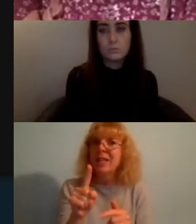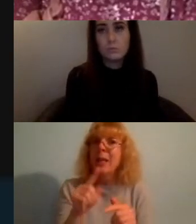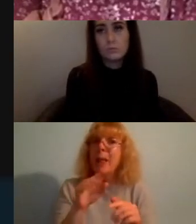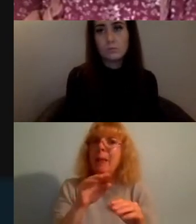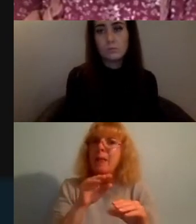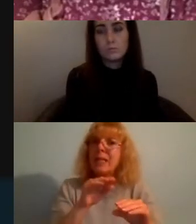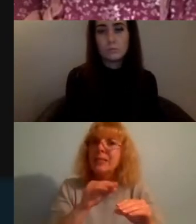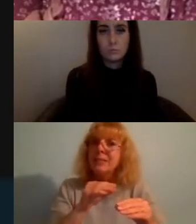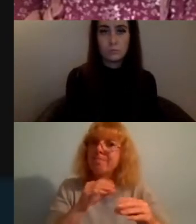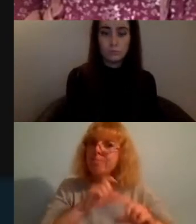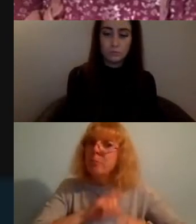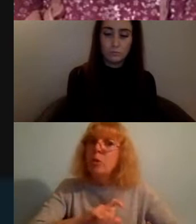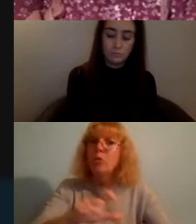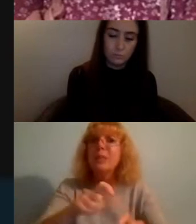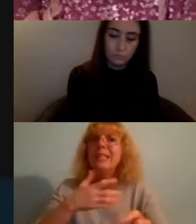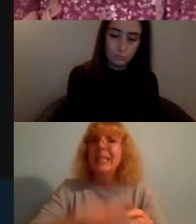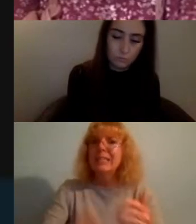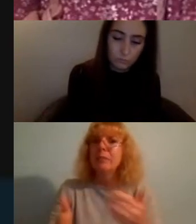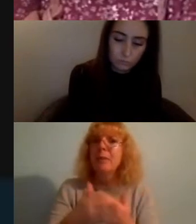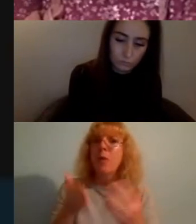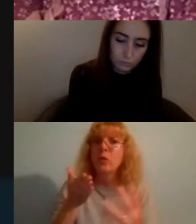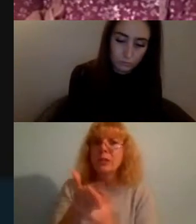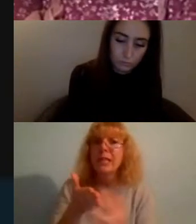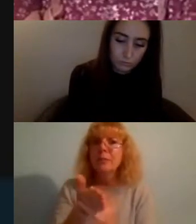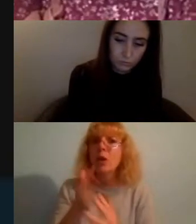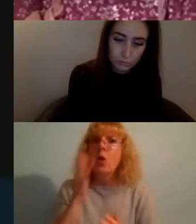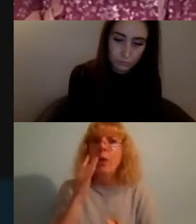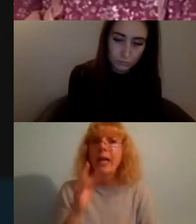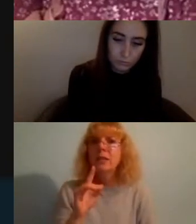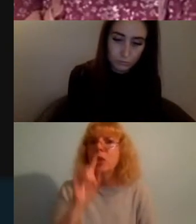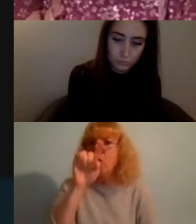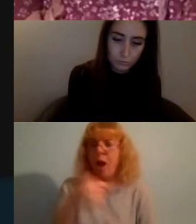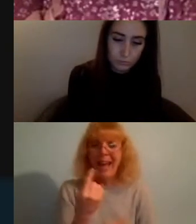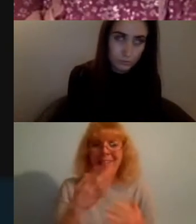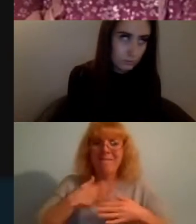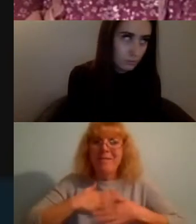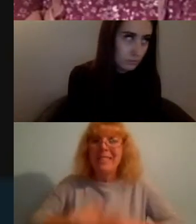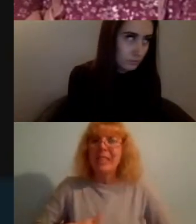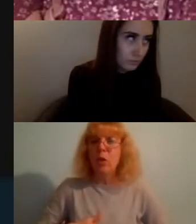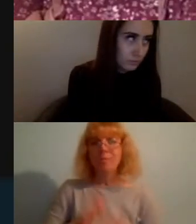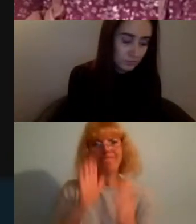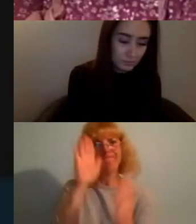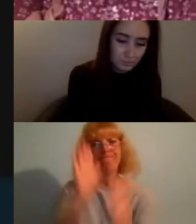accessible and when you can't have...you know your physical presence speak waves about what you want